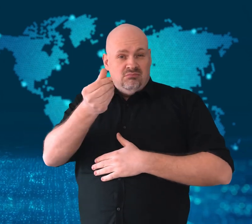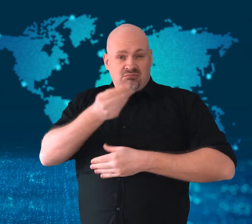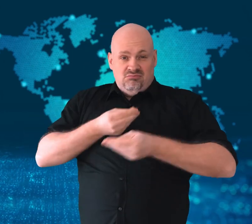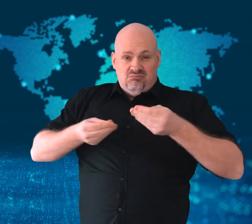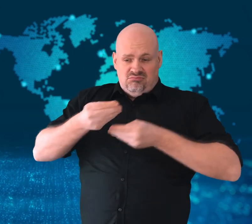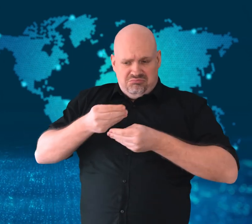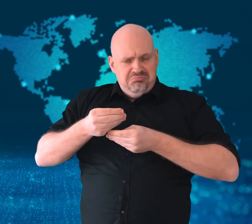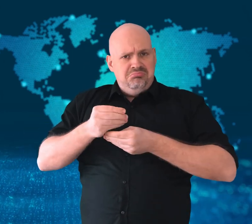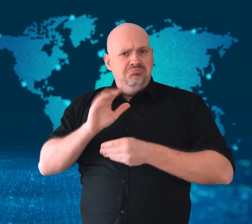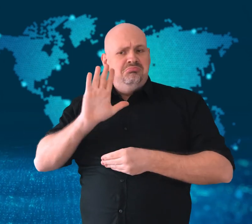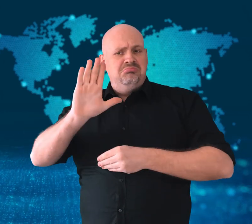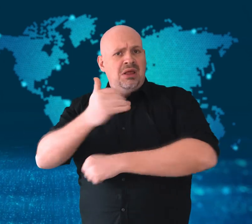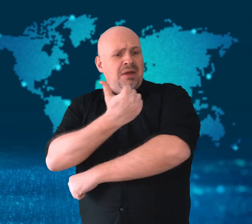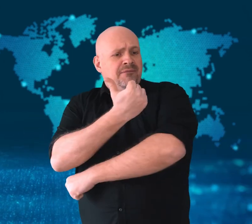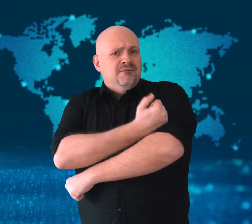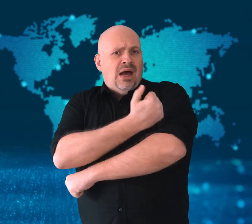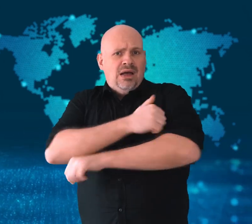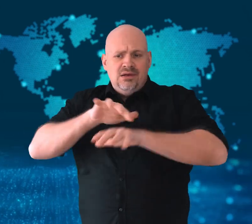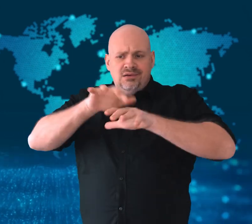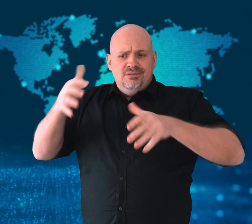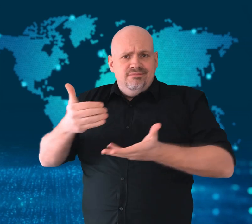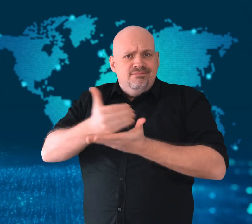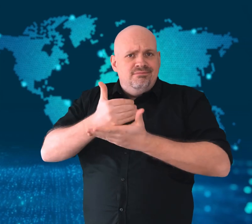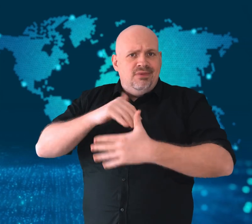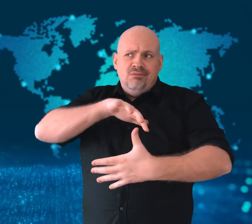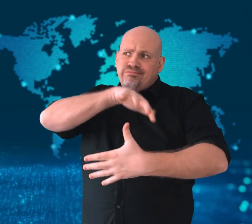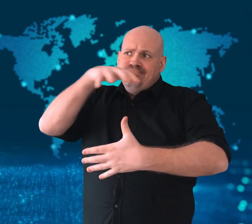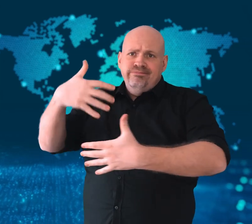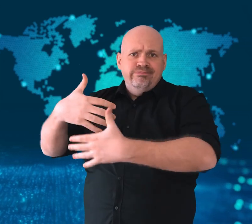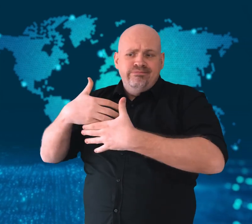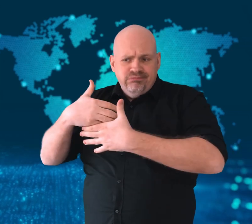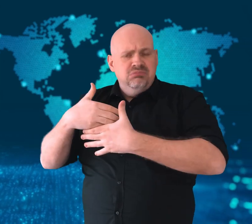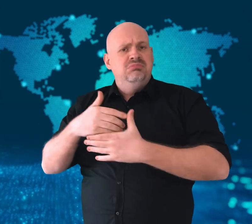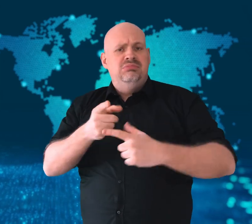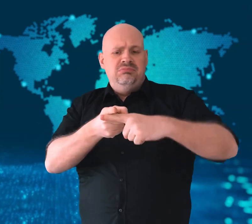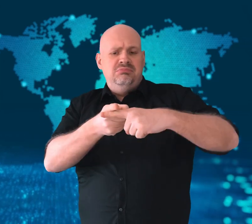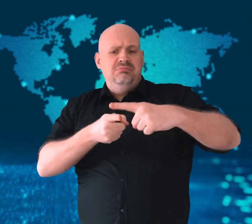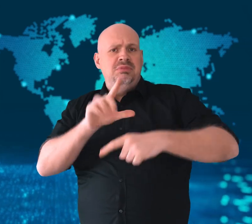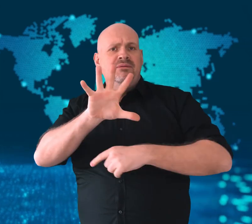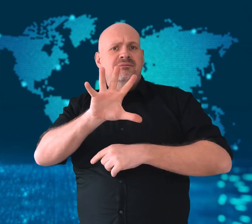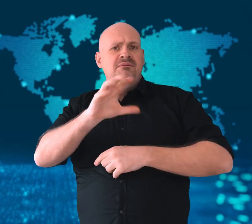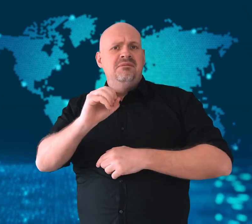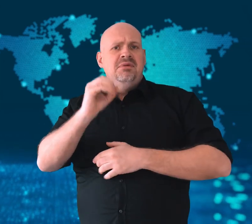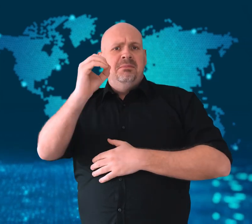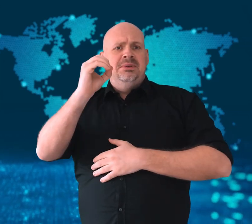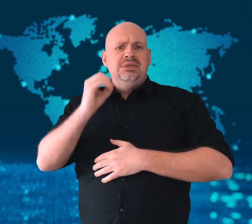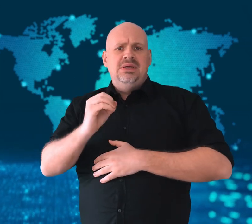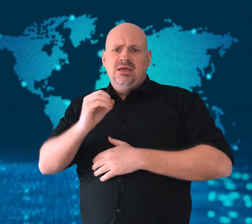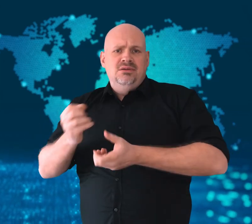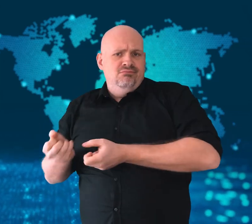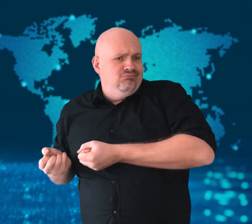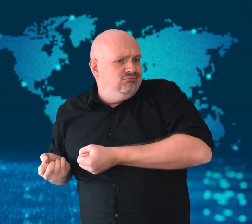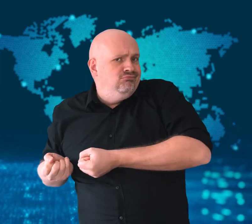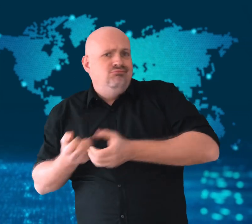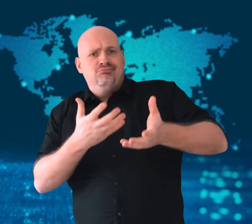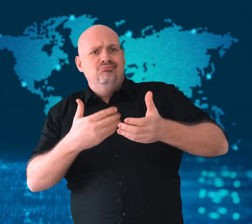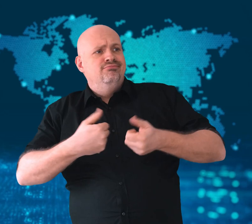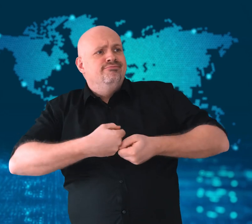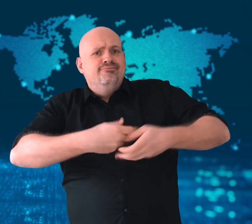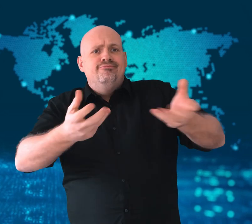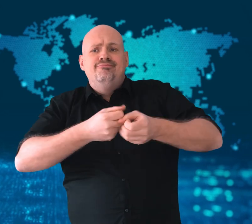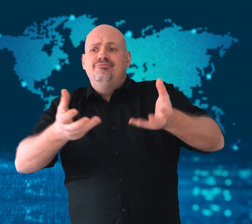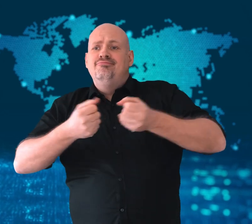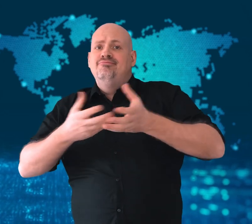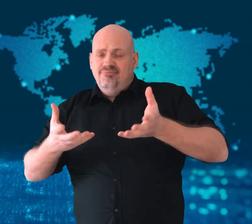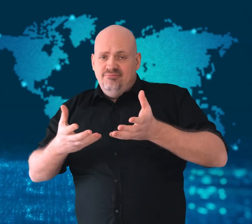The research found that if higher income countries donated around